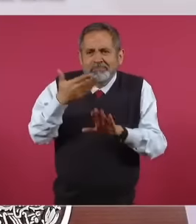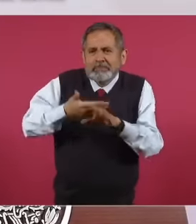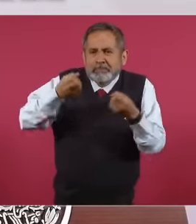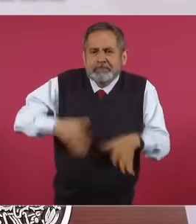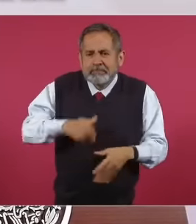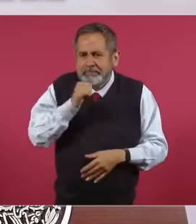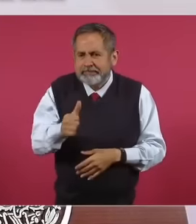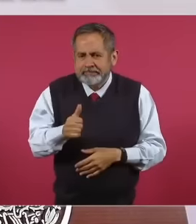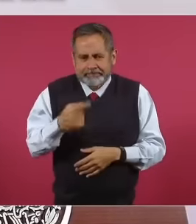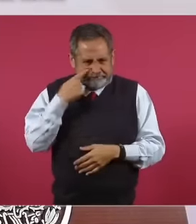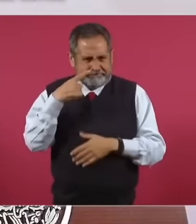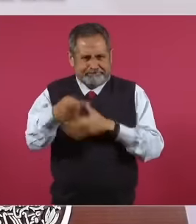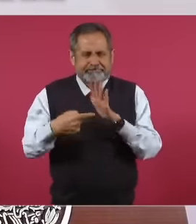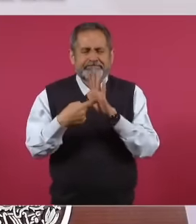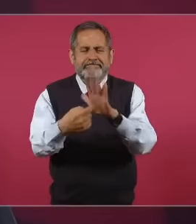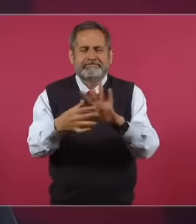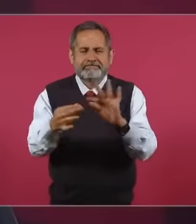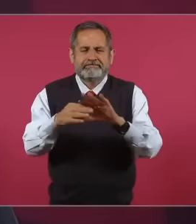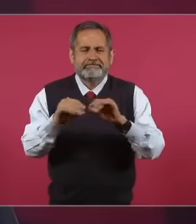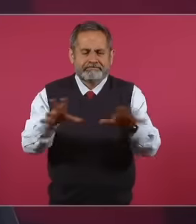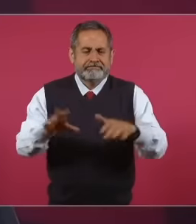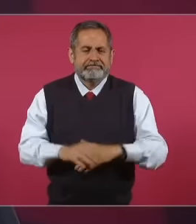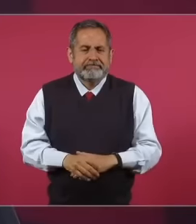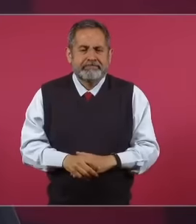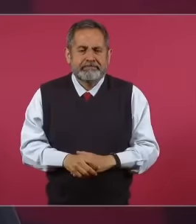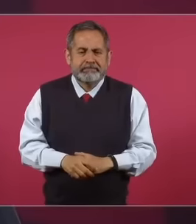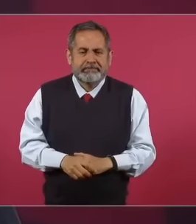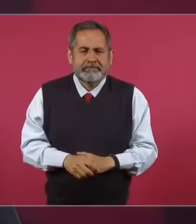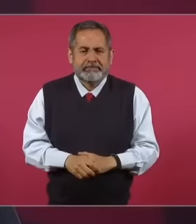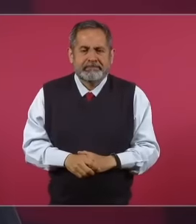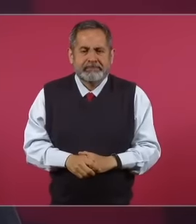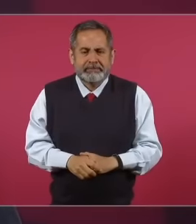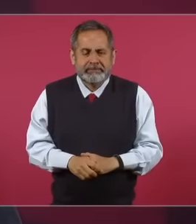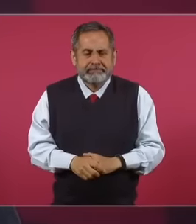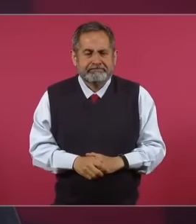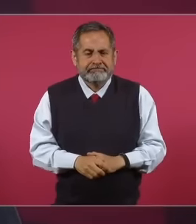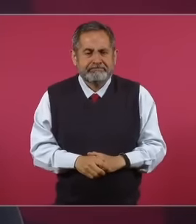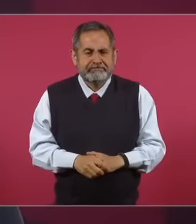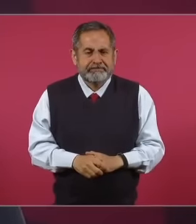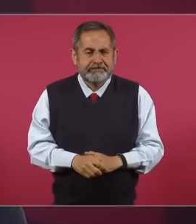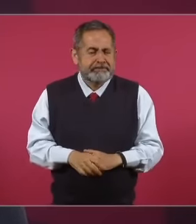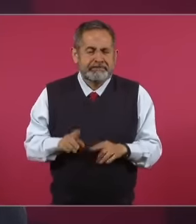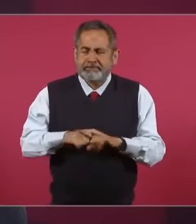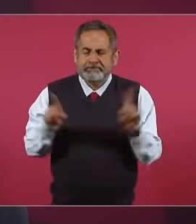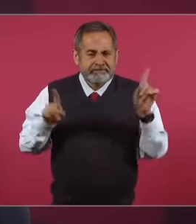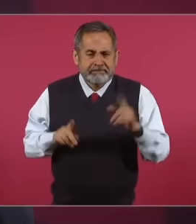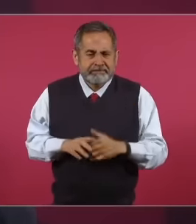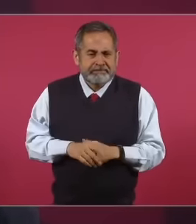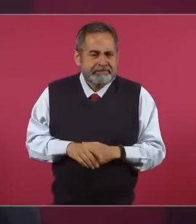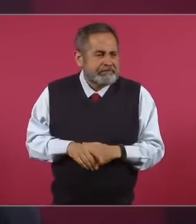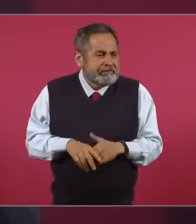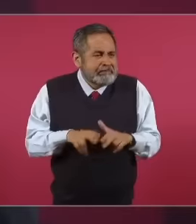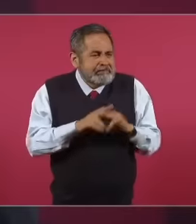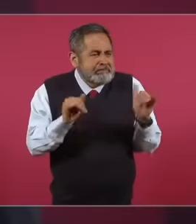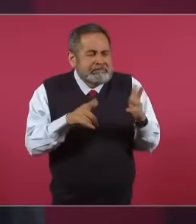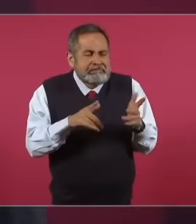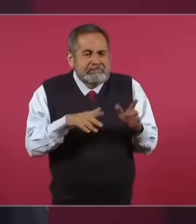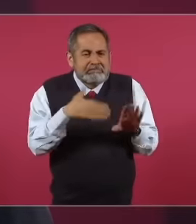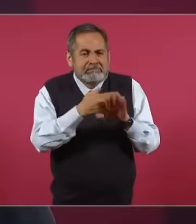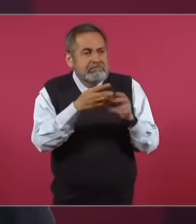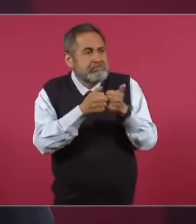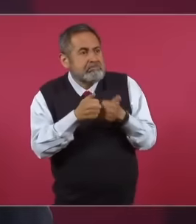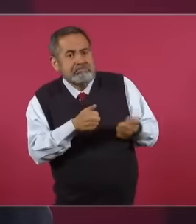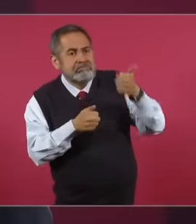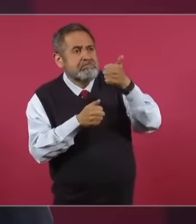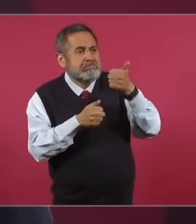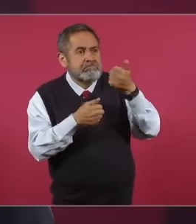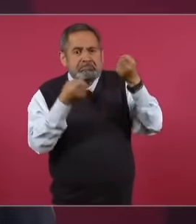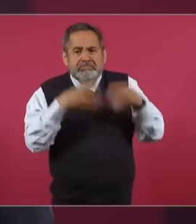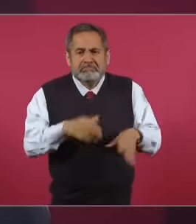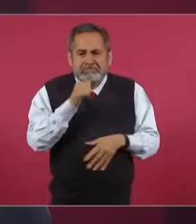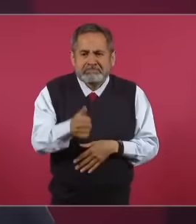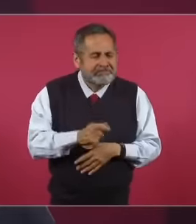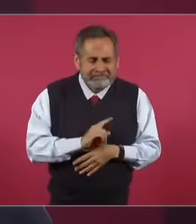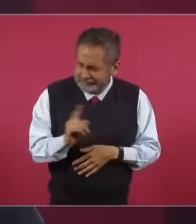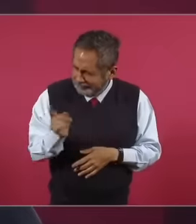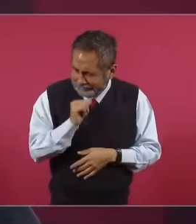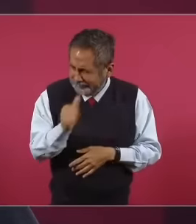workers? If nothing else, it doesn't even affect those at the top, it's just cutting